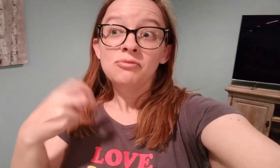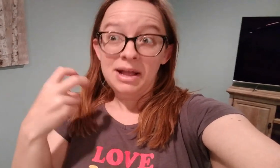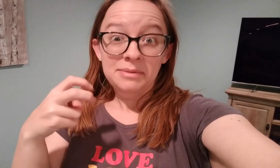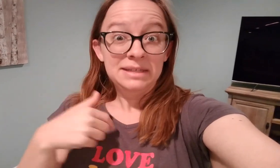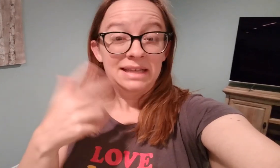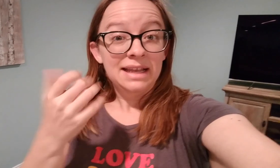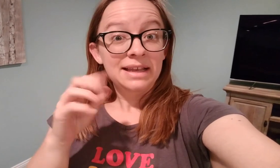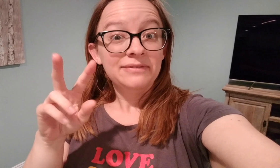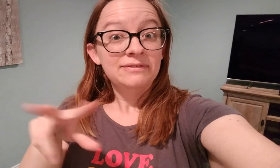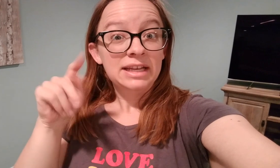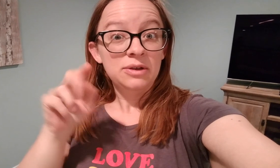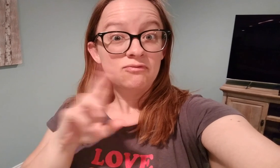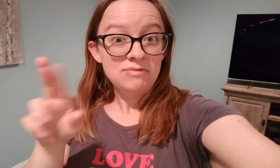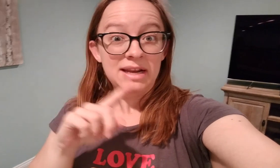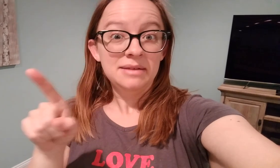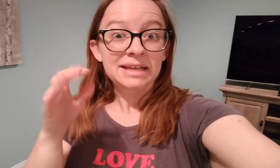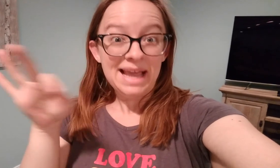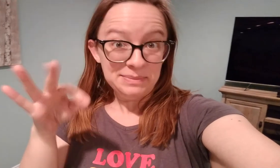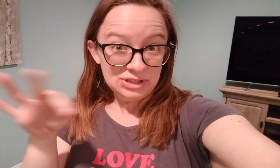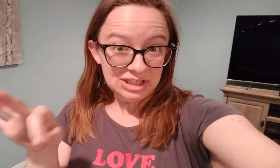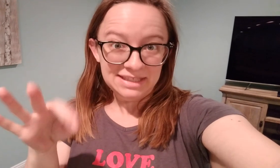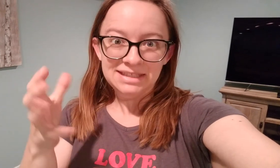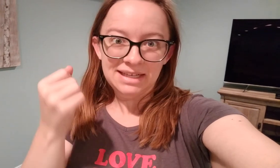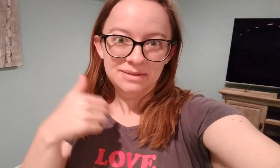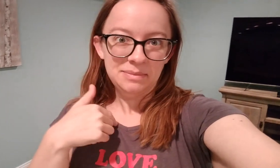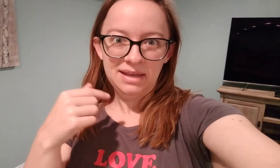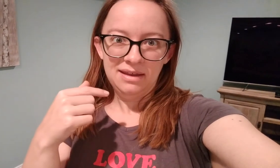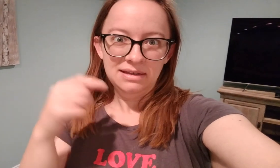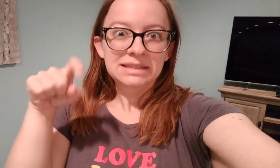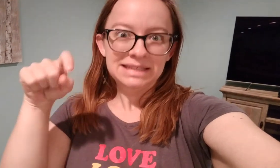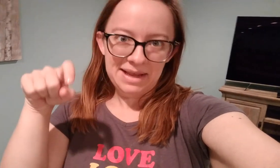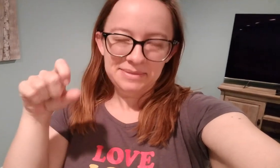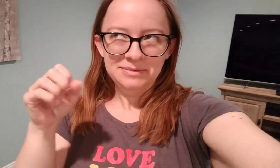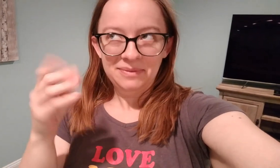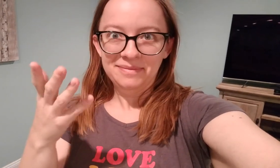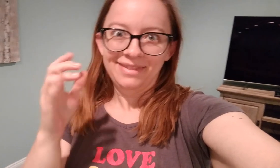The problem is I get the video ready but then I have to caption it. Which takes me time.